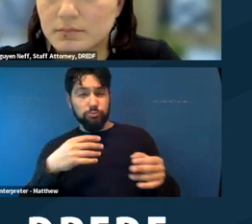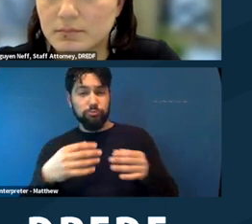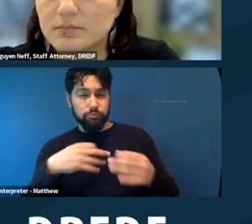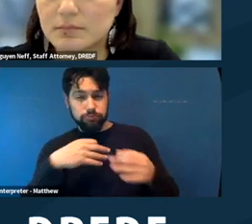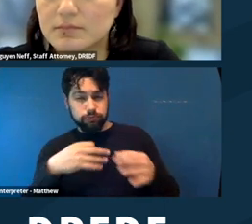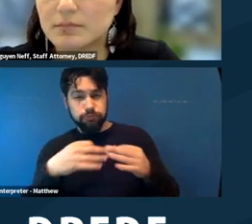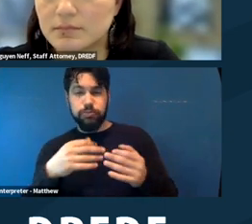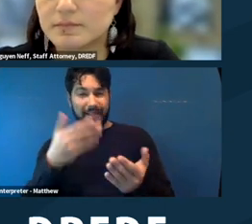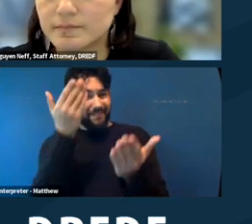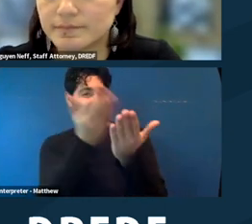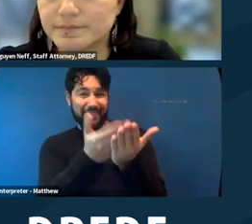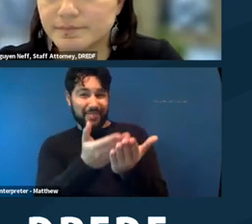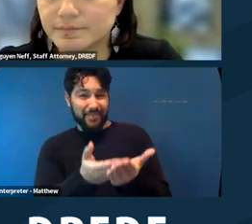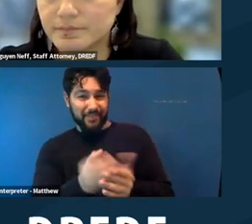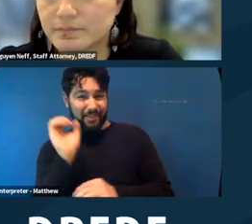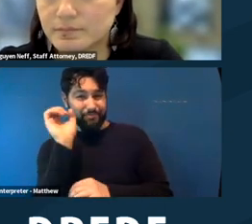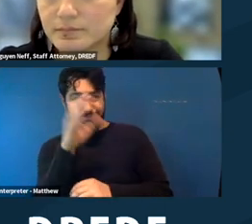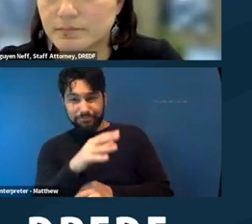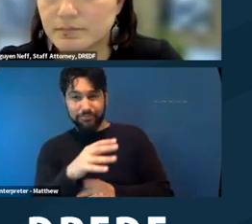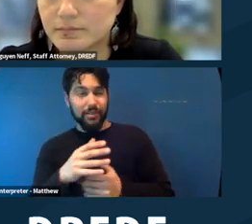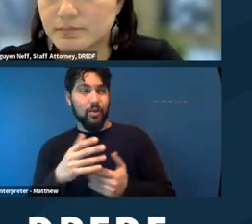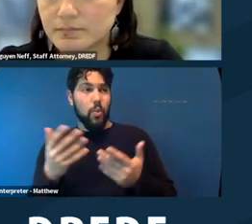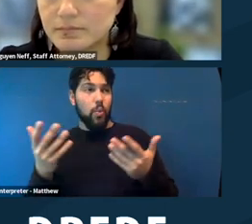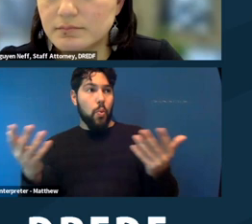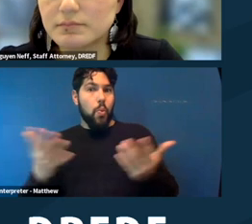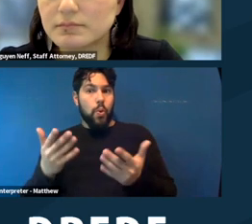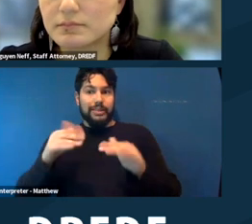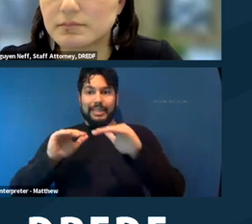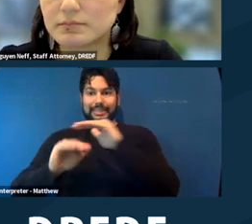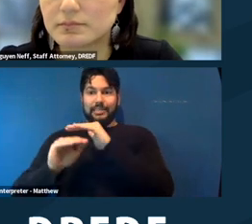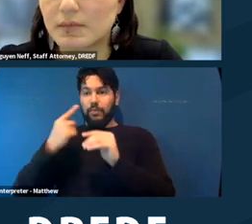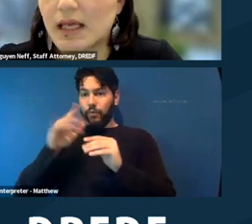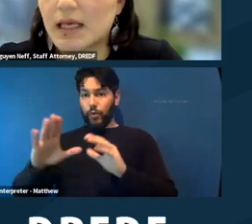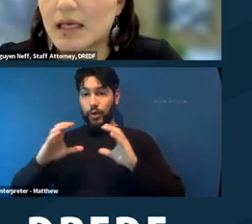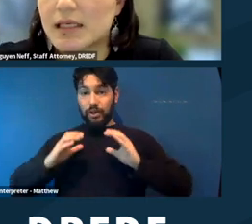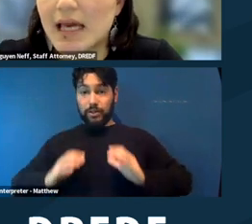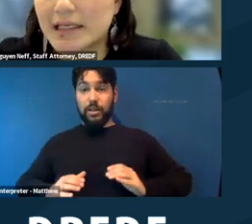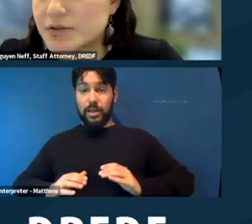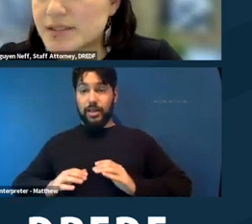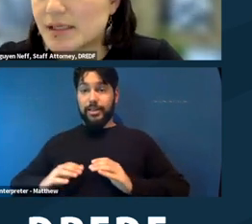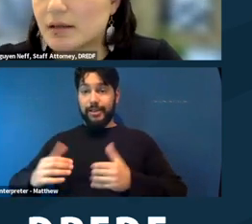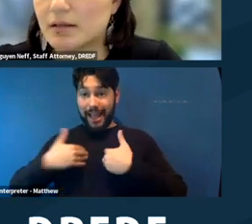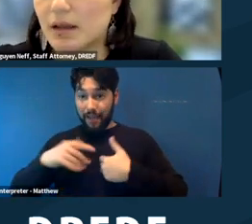like, what's accessible to your client. >> ERIN NGUYEN NEFF: Yeah. And I'll just say,